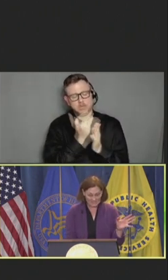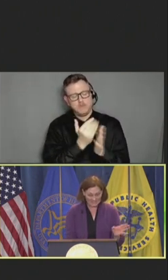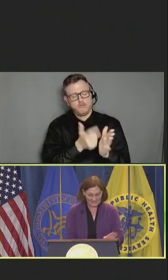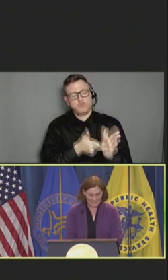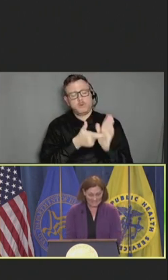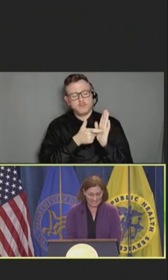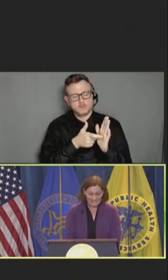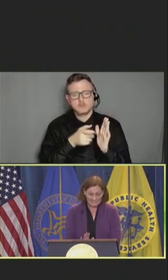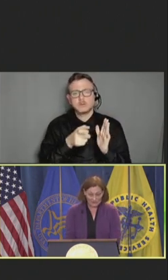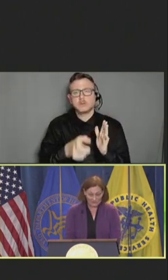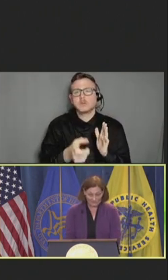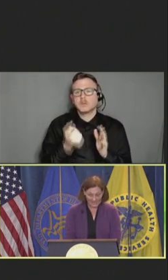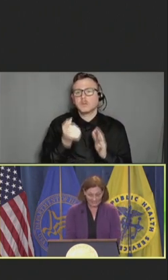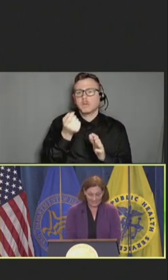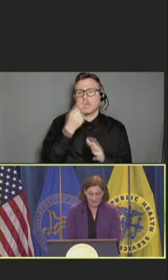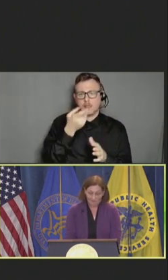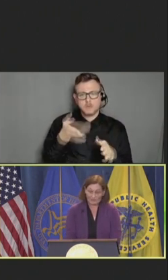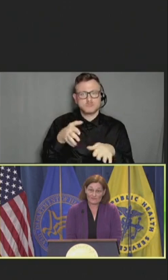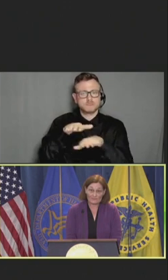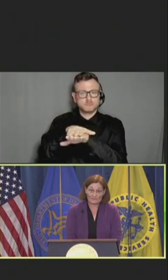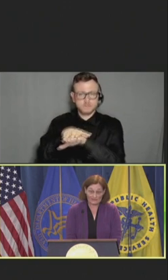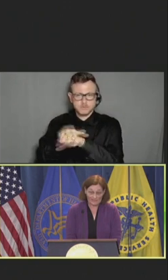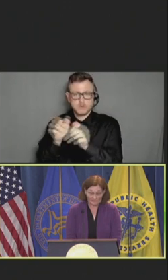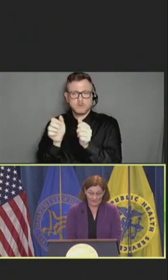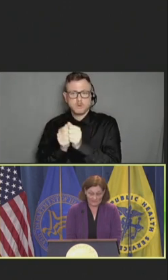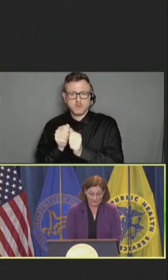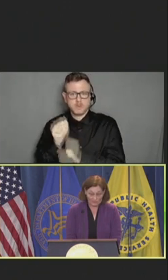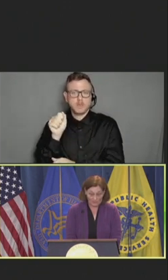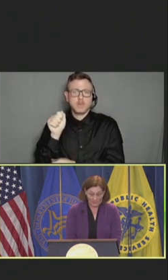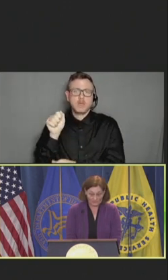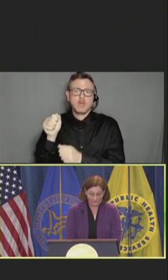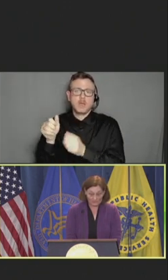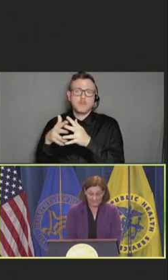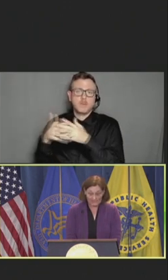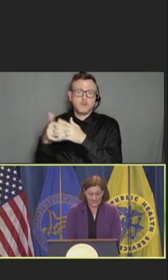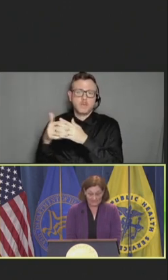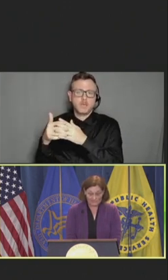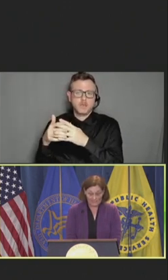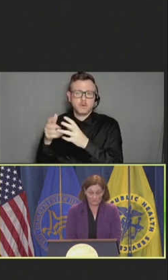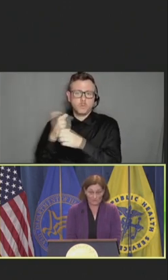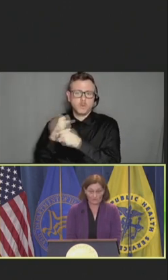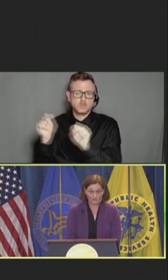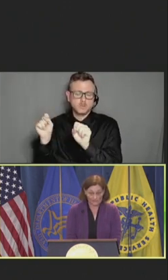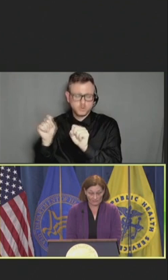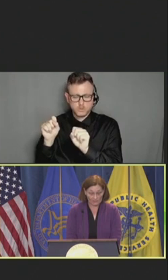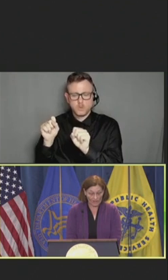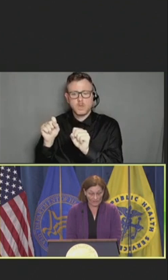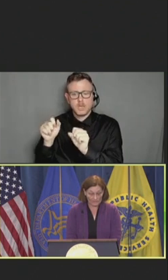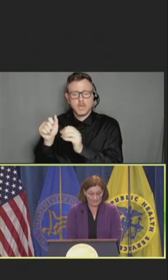that this does overlap with the American Rescue Plan Act of 2021, that requires states to